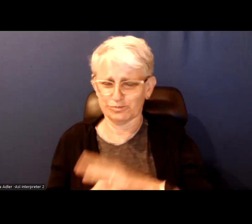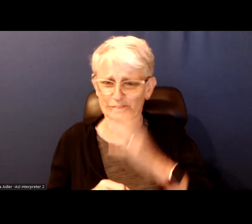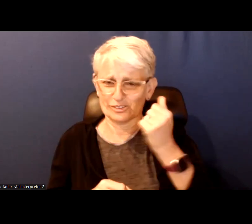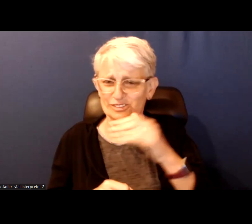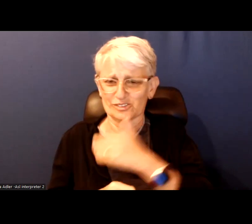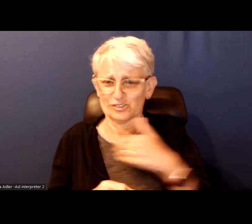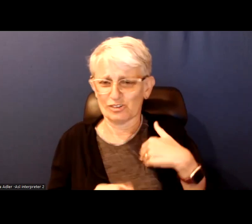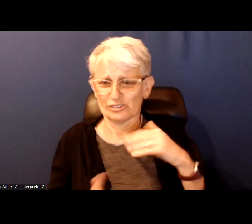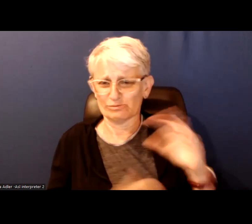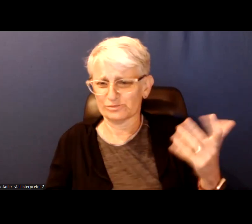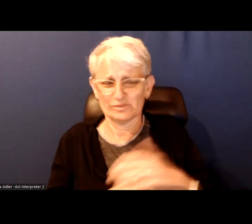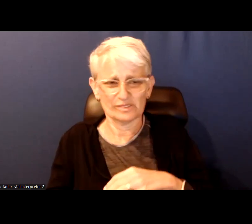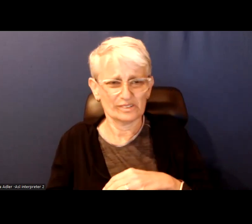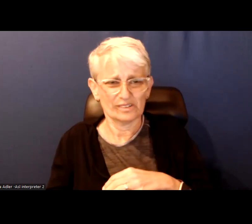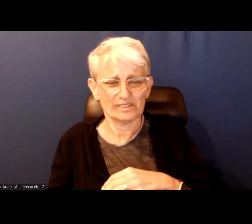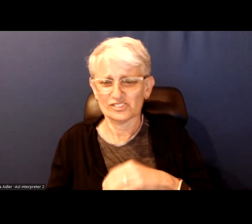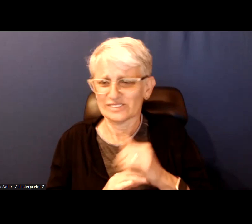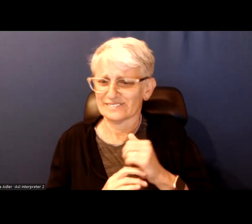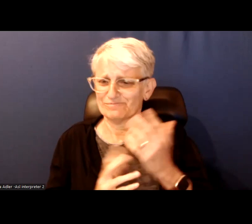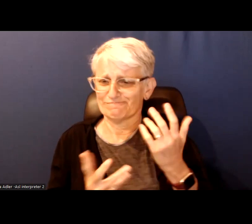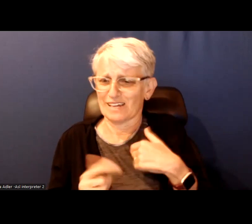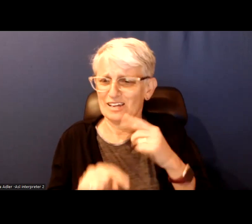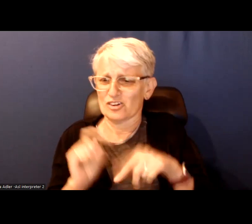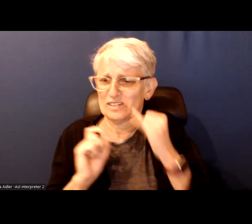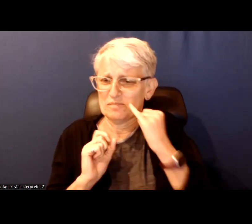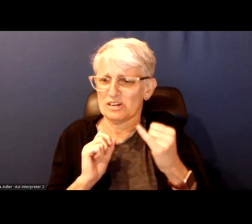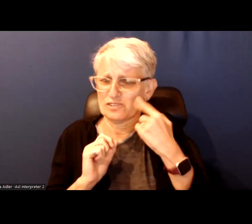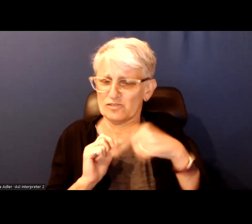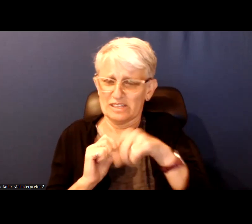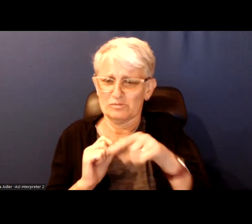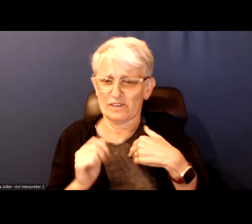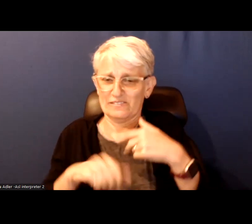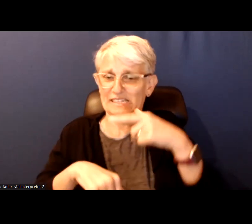basis that I cannot imagine for a lot of these folks even having the time to sit and look